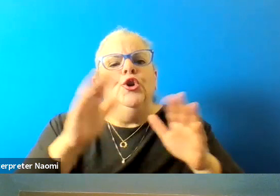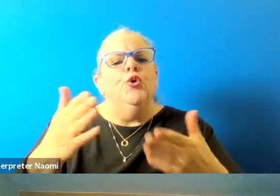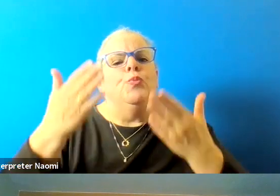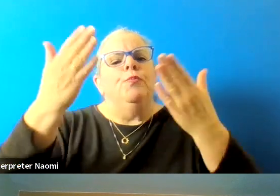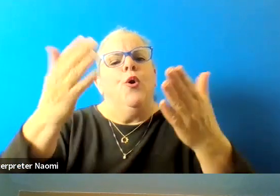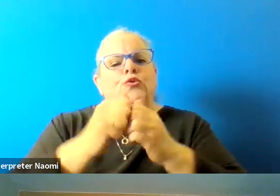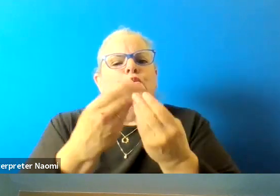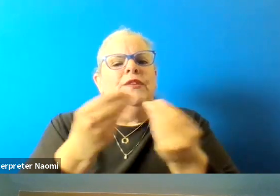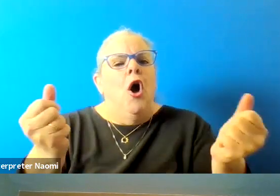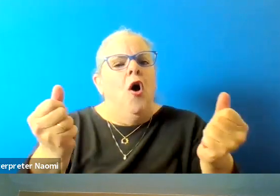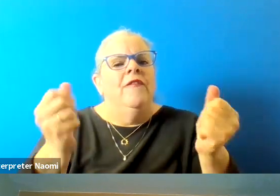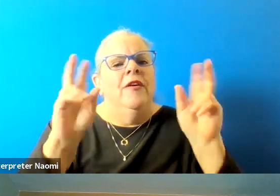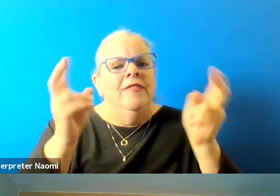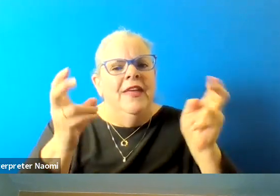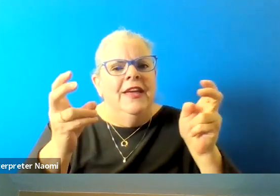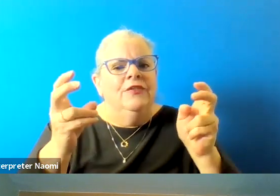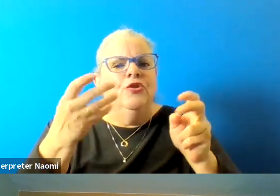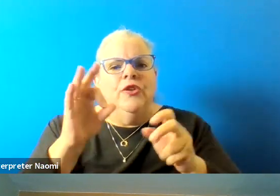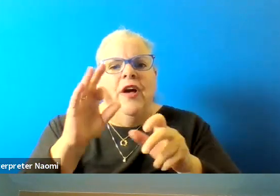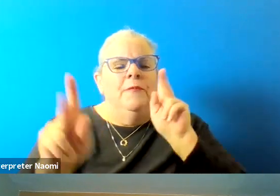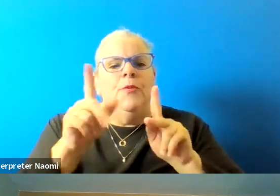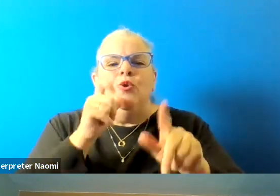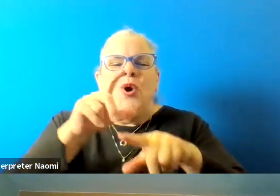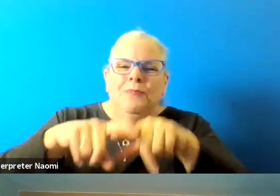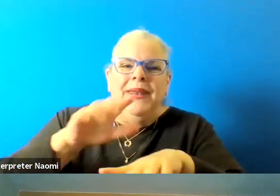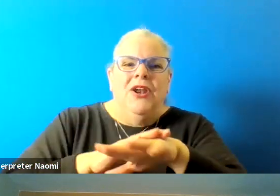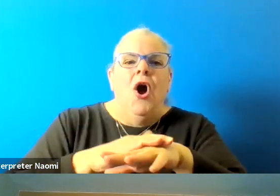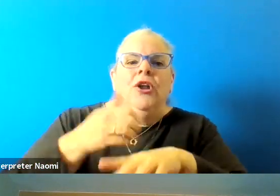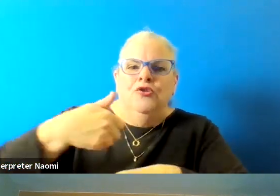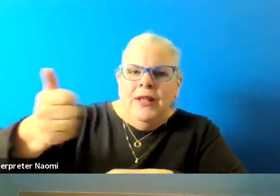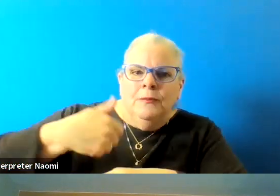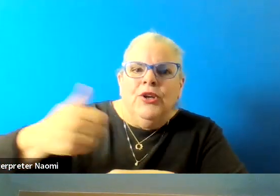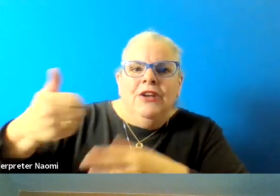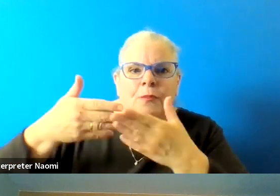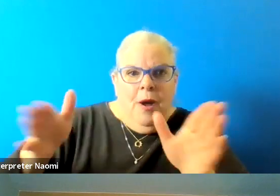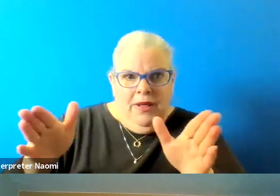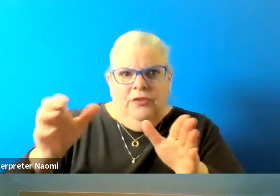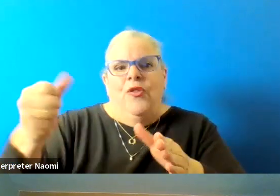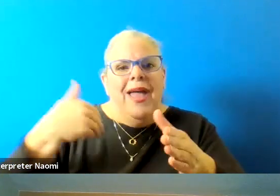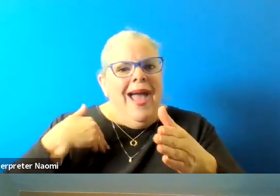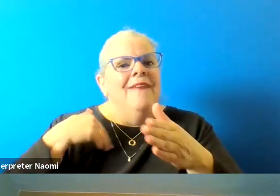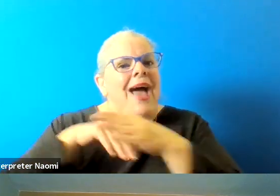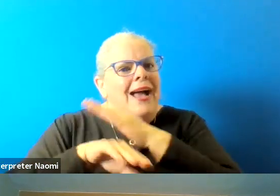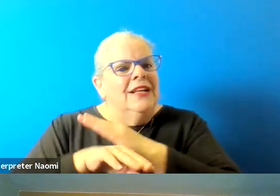of people who are transit dependent, so that they can have access to all areas of the city.